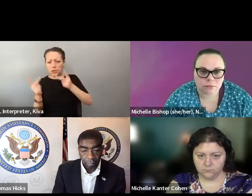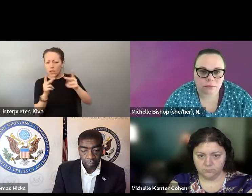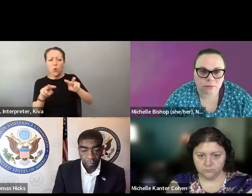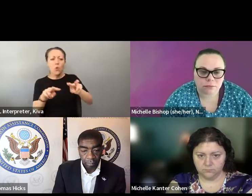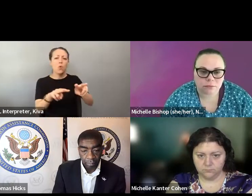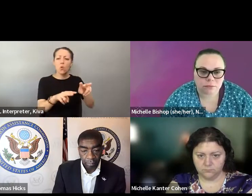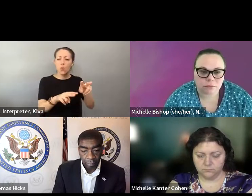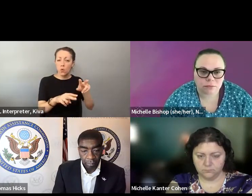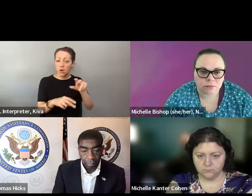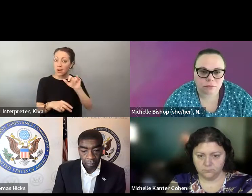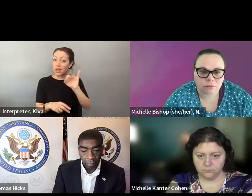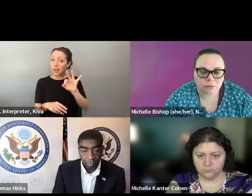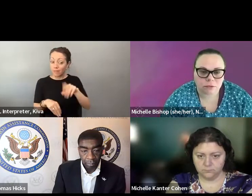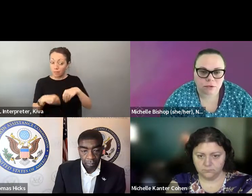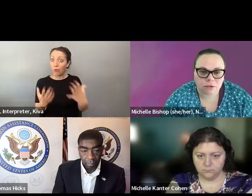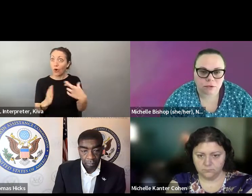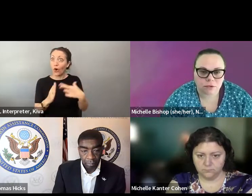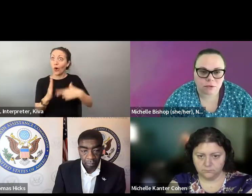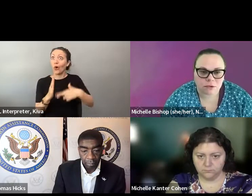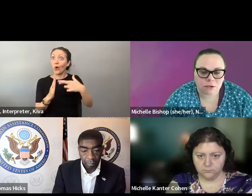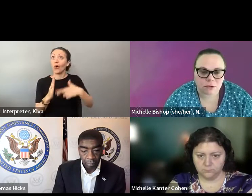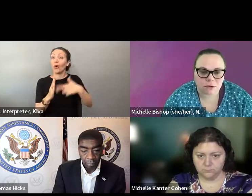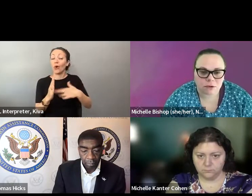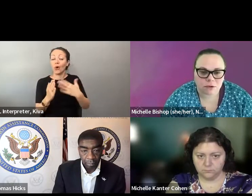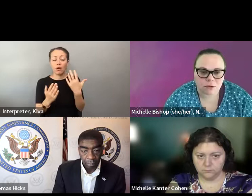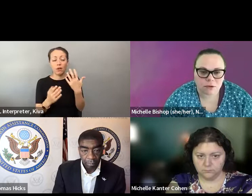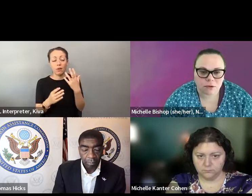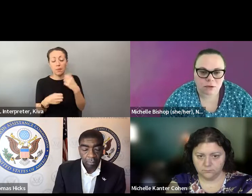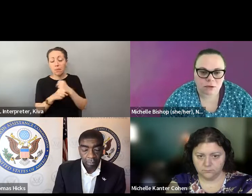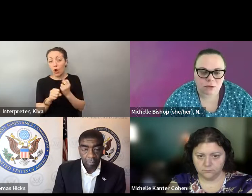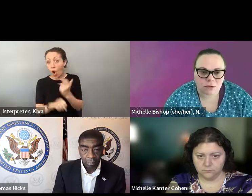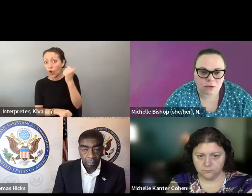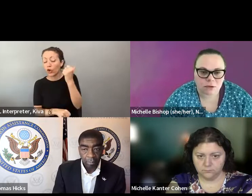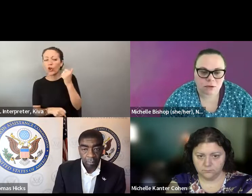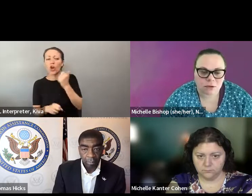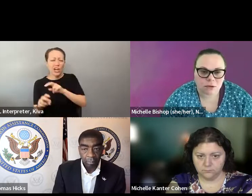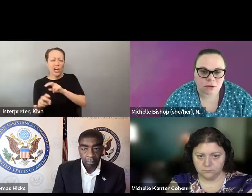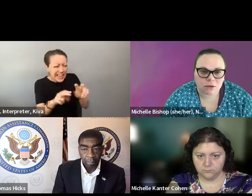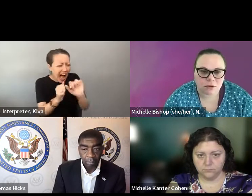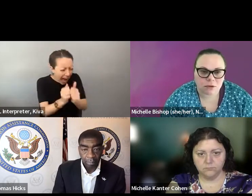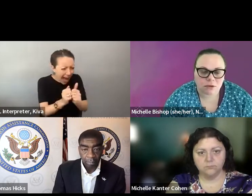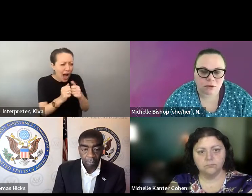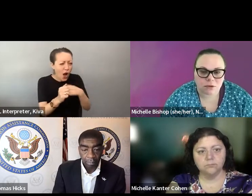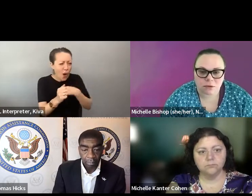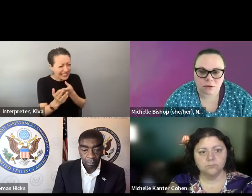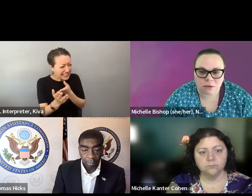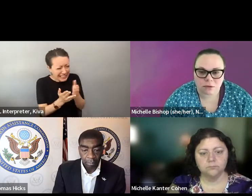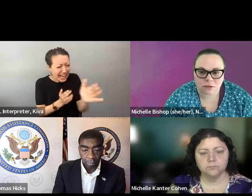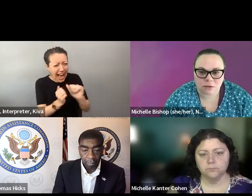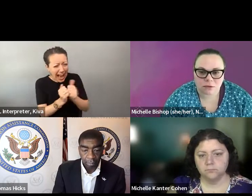people to nav gate, but the information should be very easy to find. People -- when they do have to jump through all these unnecessary hurdles that we've put in their way, The information should be very easy to find people when they do have to jump through all these unnecessary hurdles that we put in their way at least can find the pathways to help them.